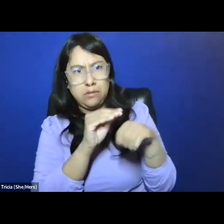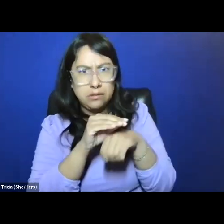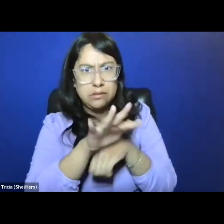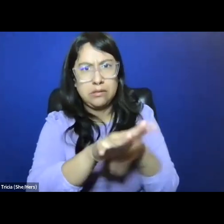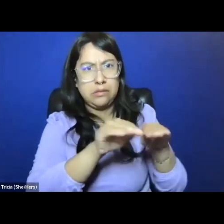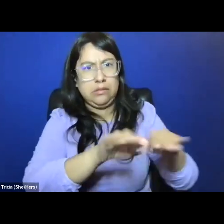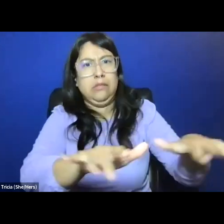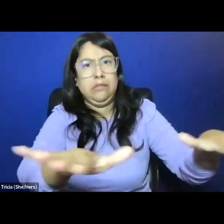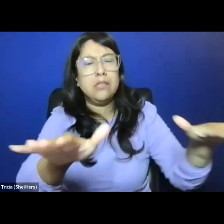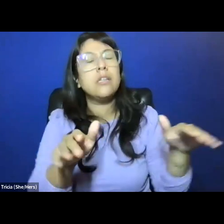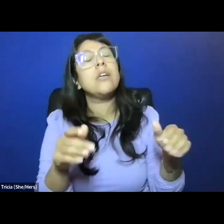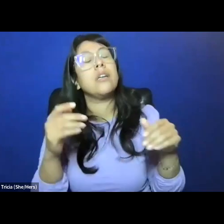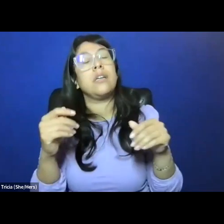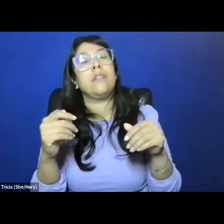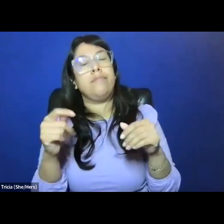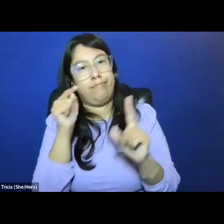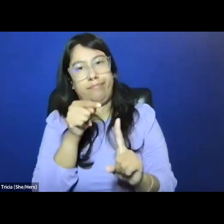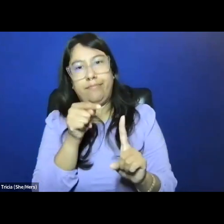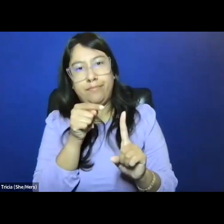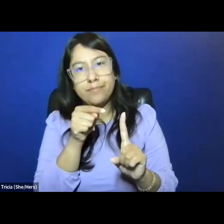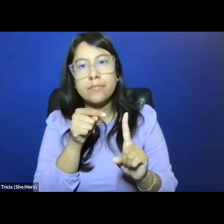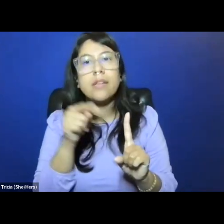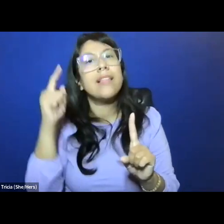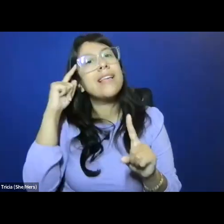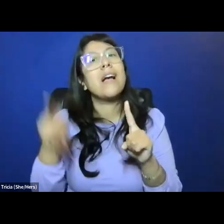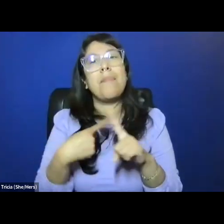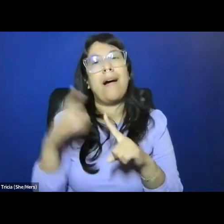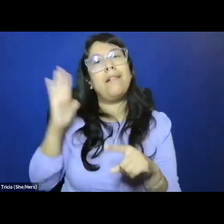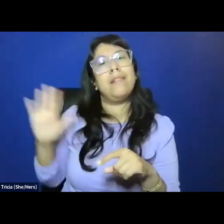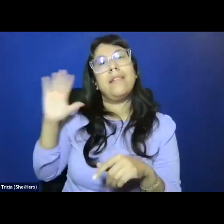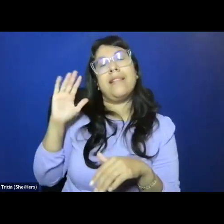is that it returns us to matters of the Victorian era.